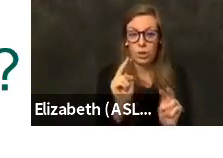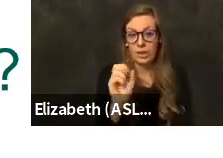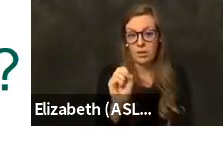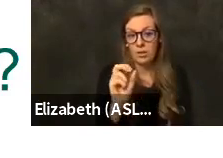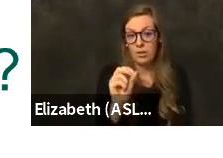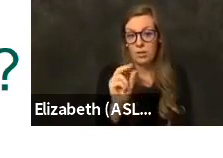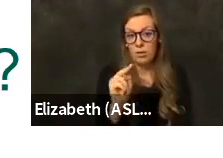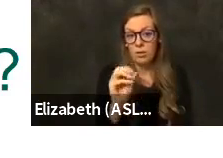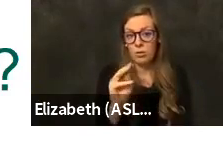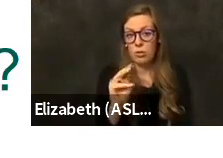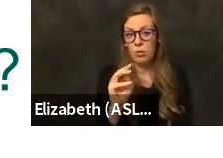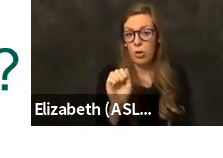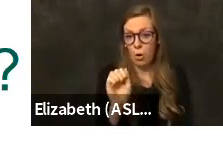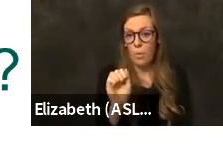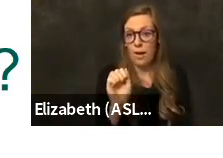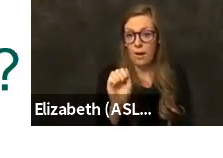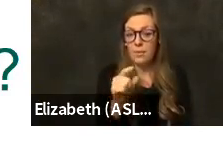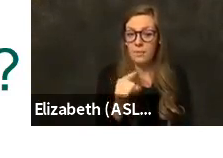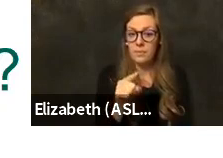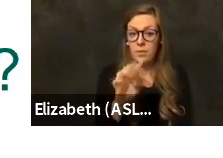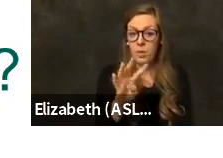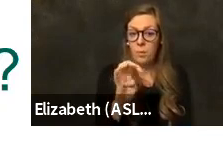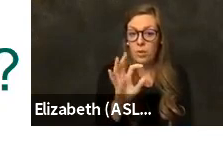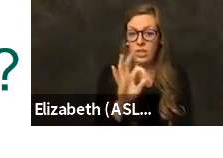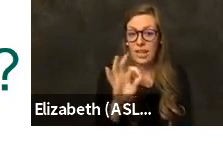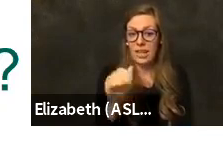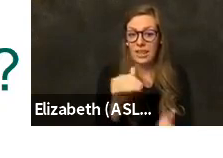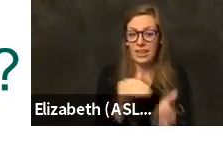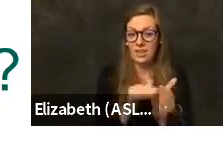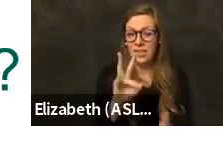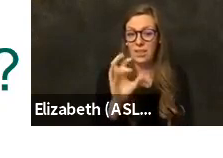with the population of four hundred ninety nine thousand seven hundred seventy two,